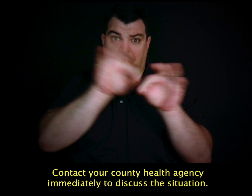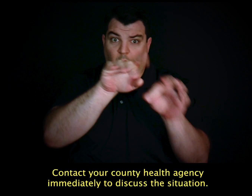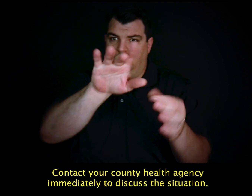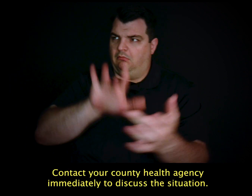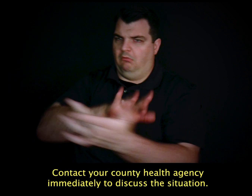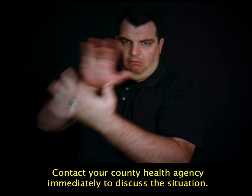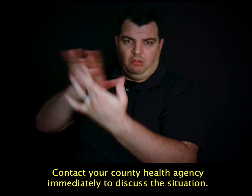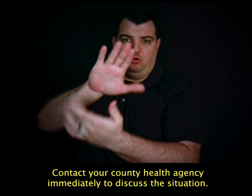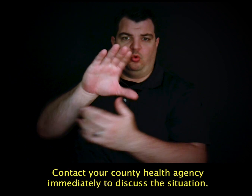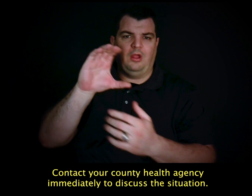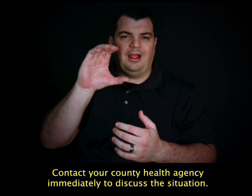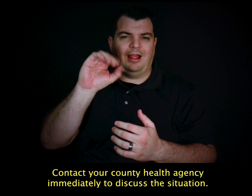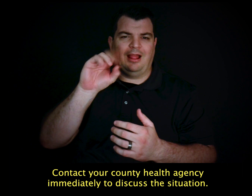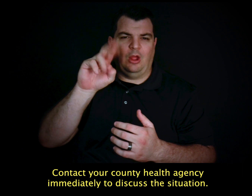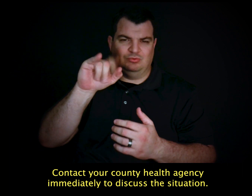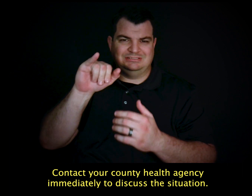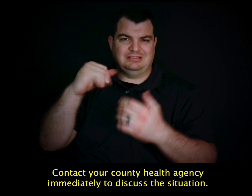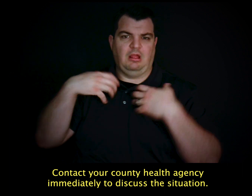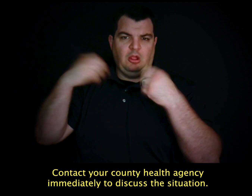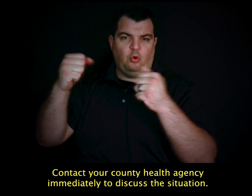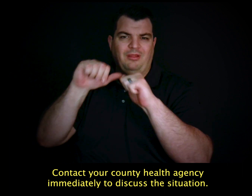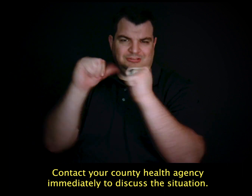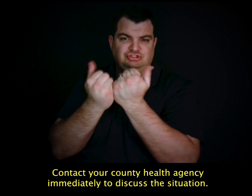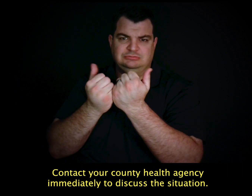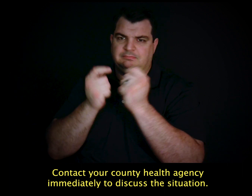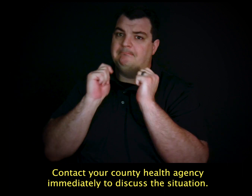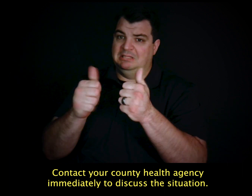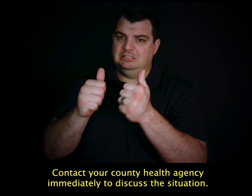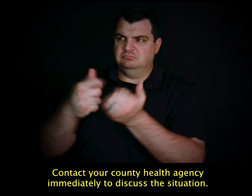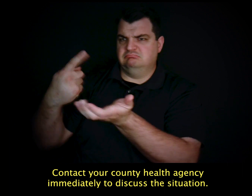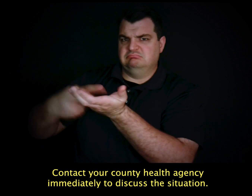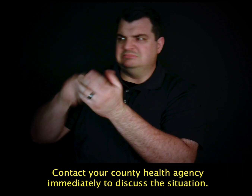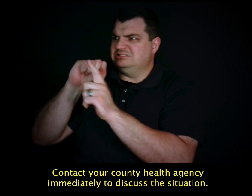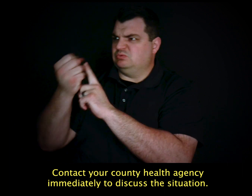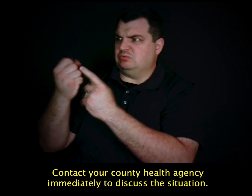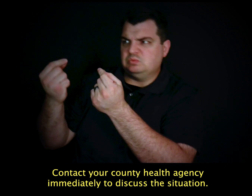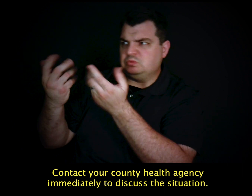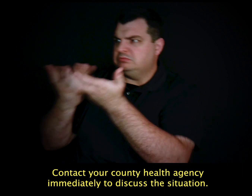Contact your county health agency immediately to discuss the situation.